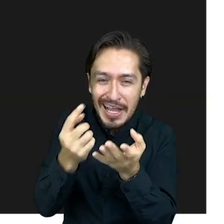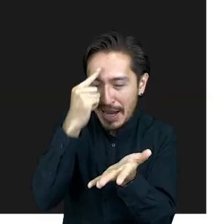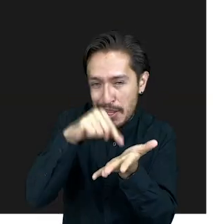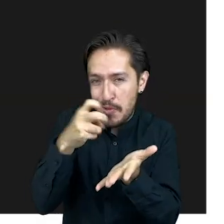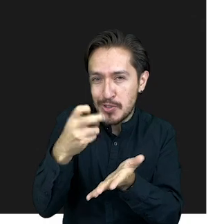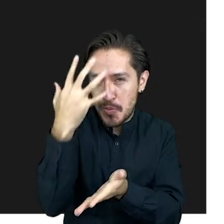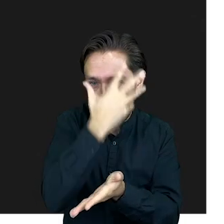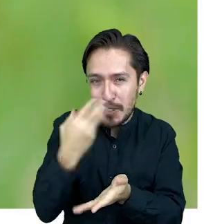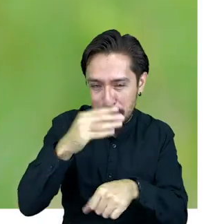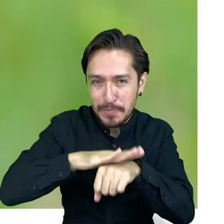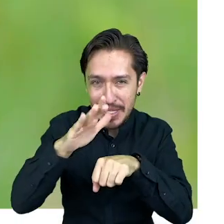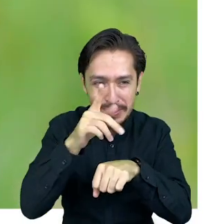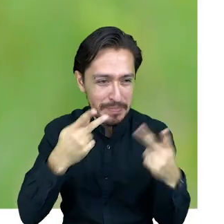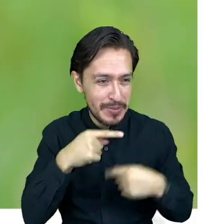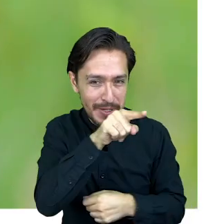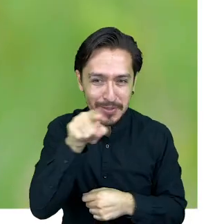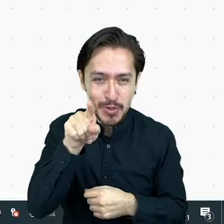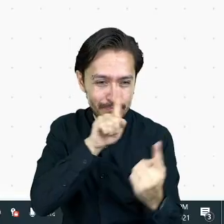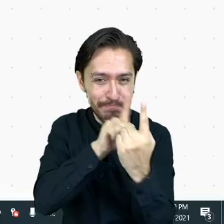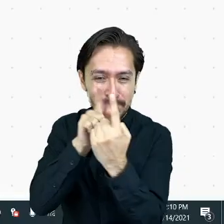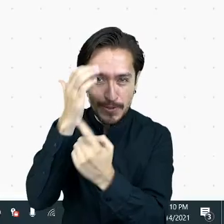is the most beautiful part of the process.